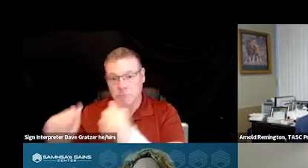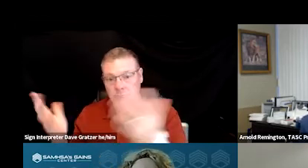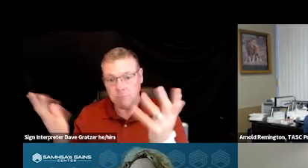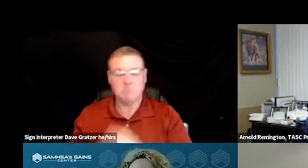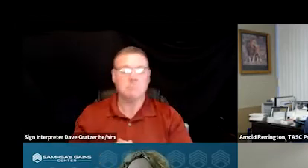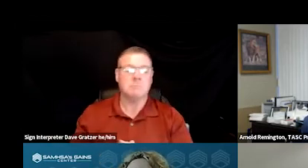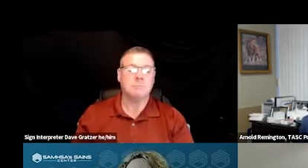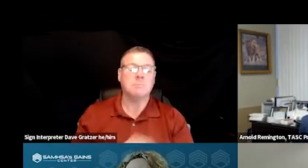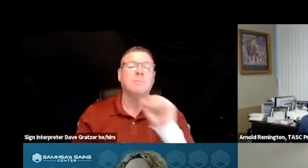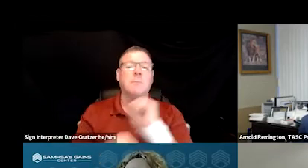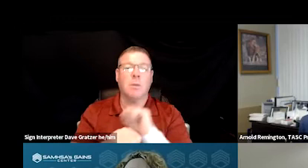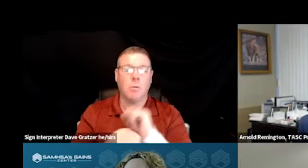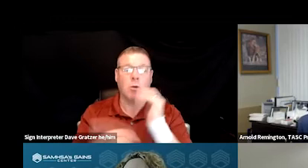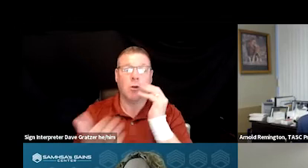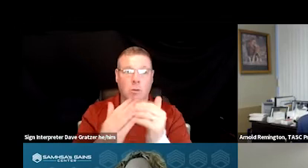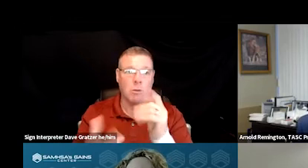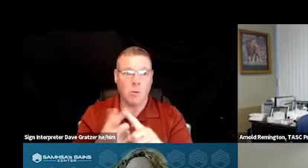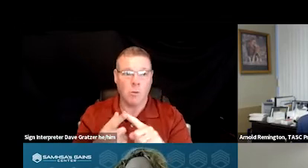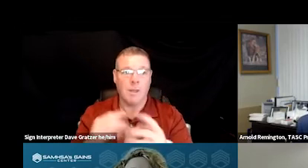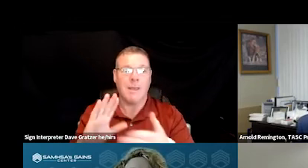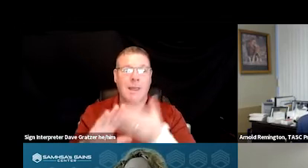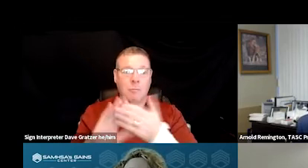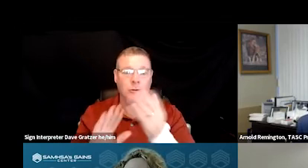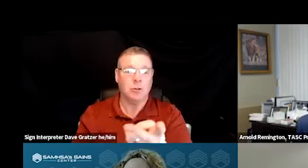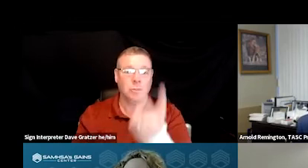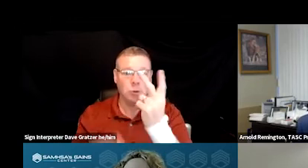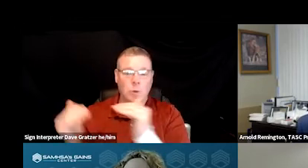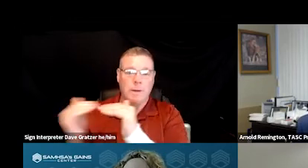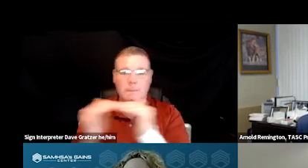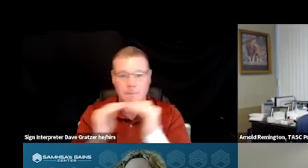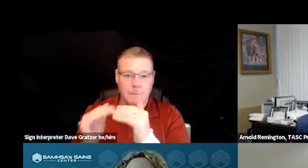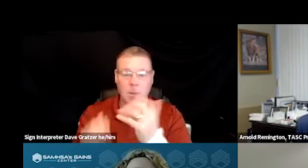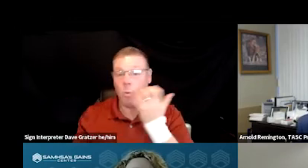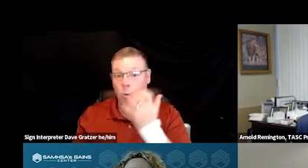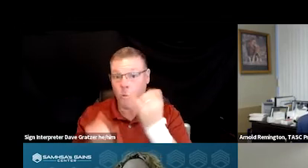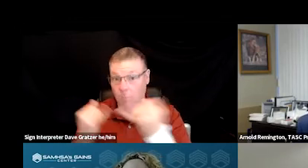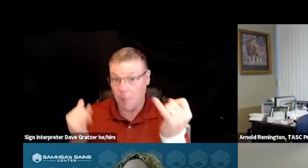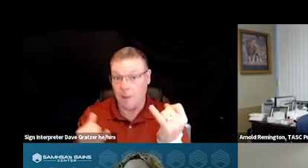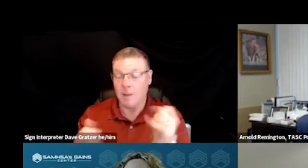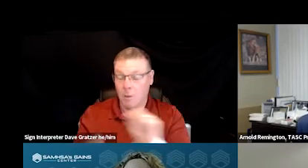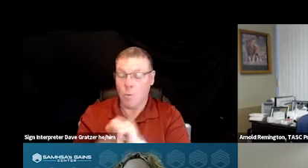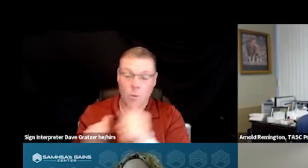We work closely with, Georgia operates two Peer Warm Lines. And so we work closely with those Peer Warm Lines,